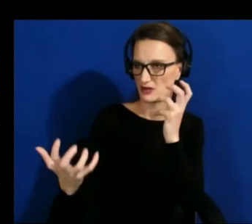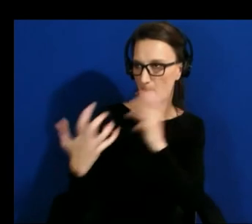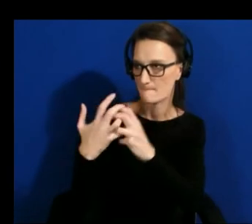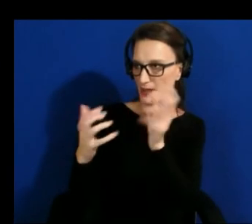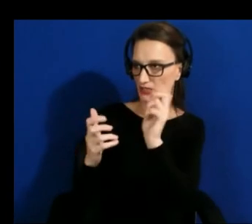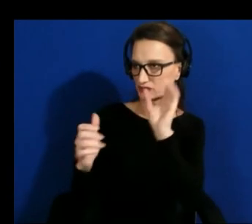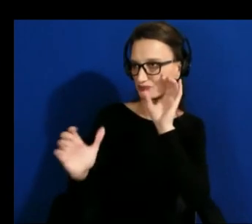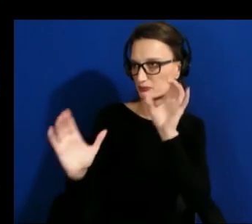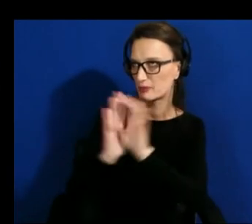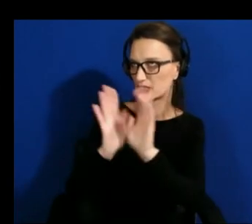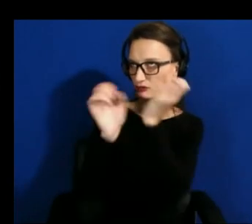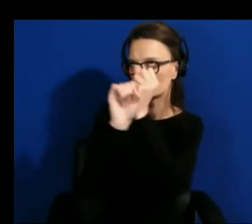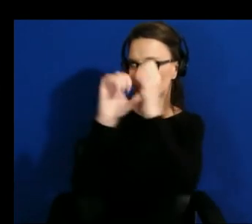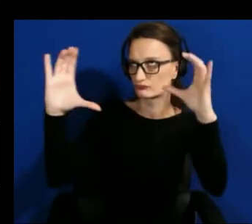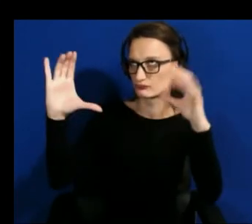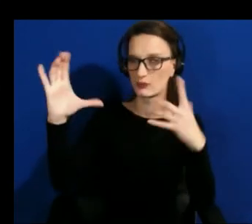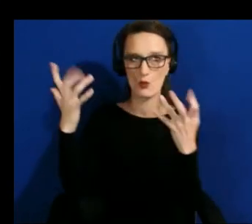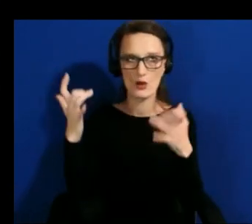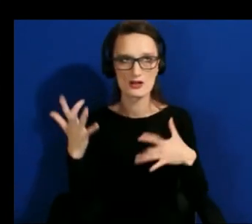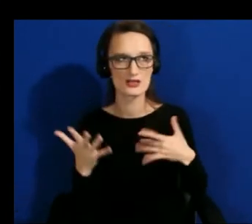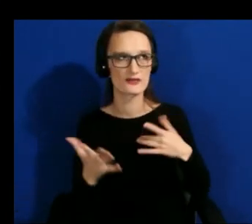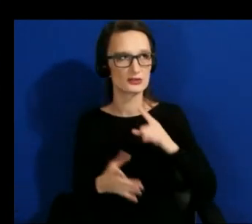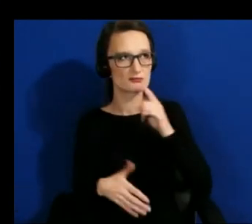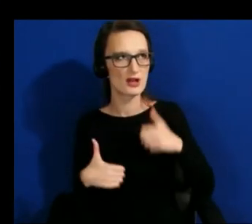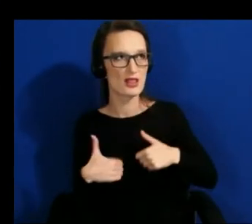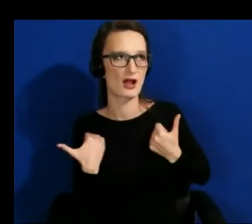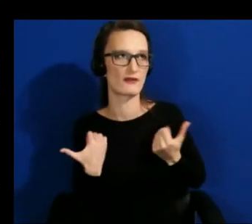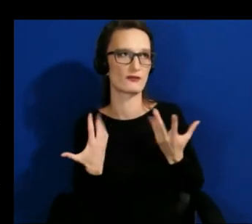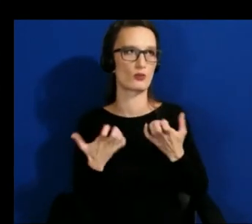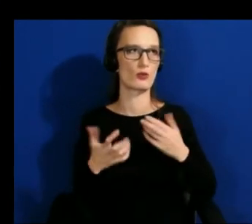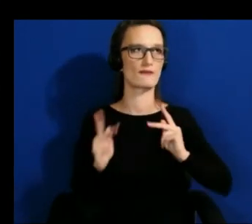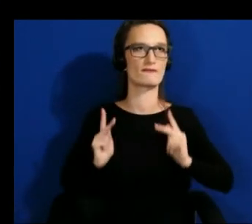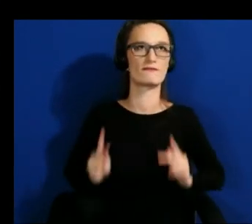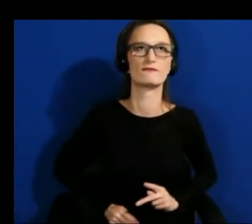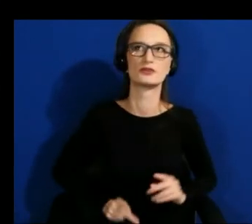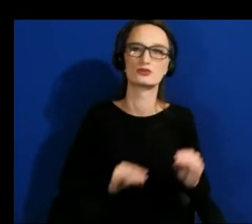know your physical emotions to actually feel like you've been transported to these different places